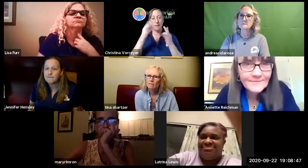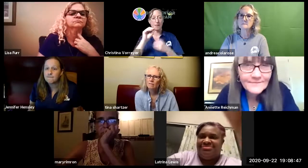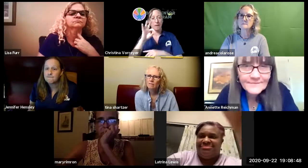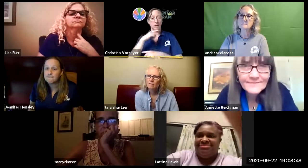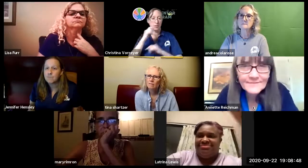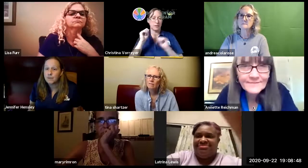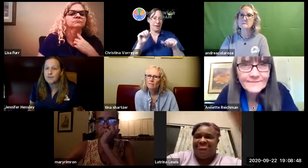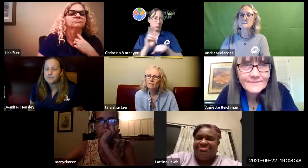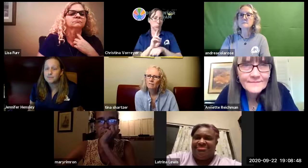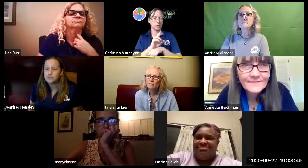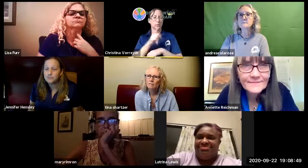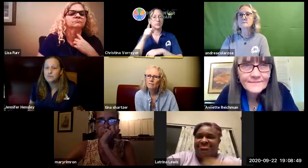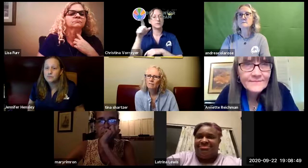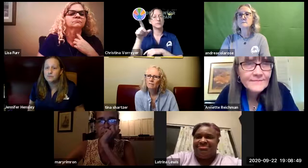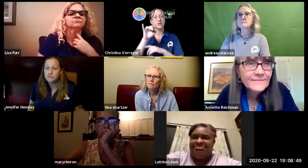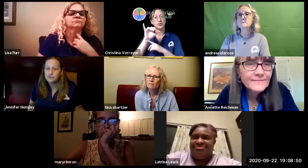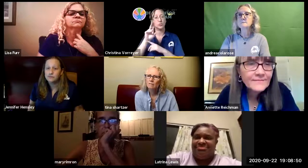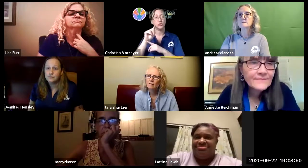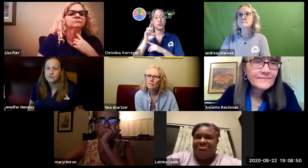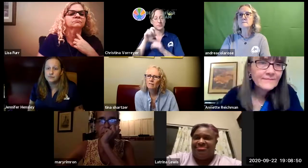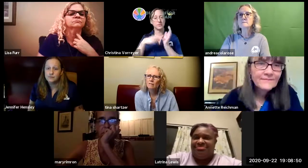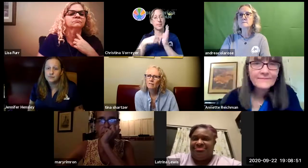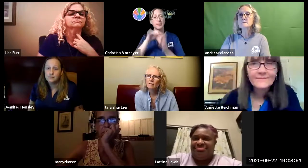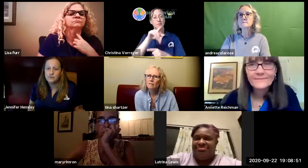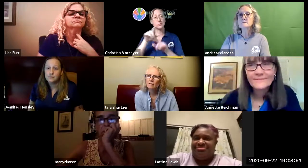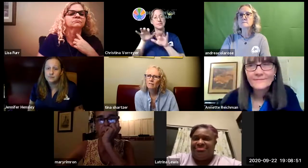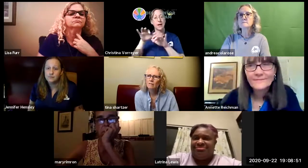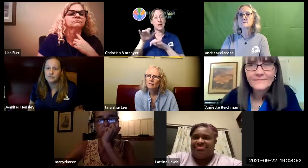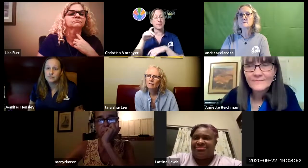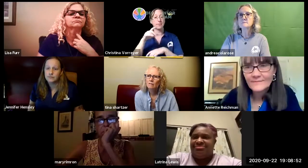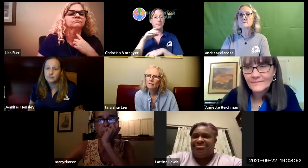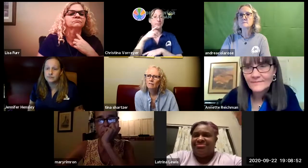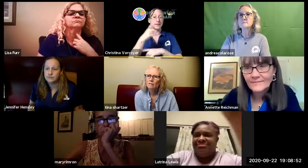are some other options as well if you're a hearing family with all hearing